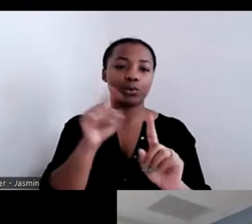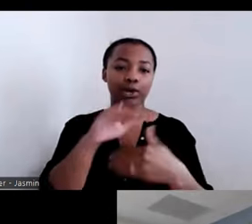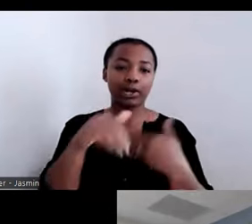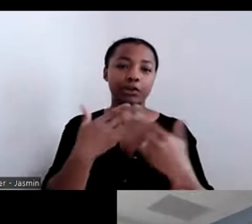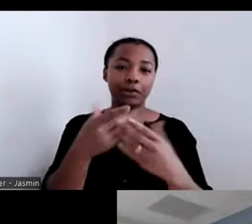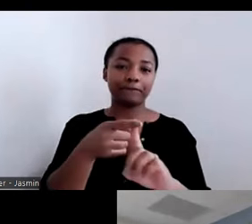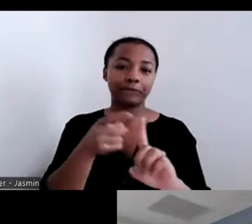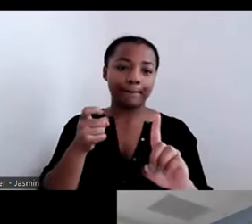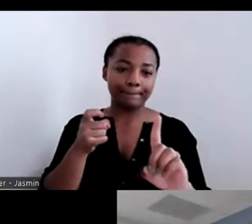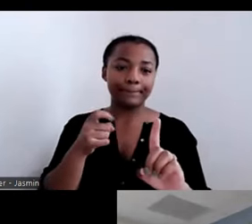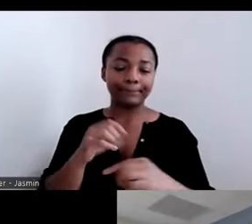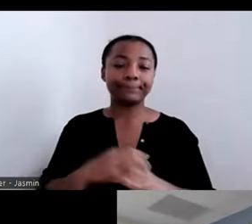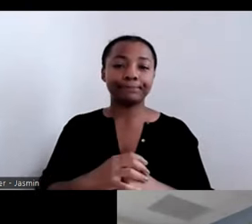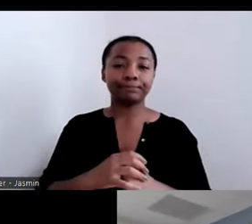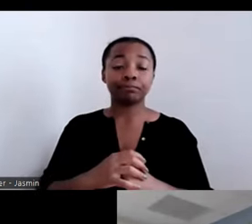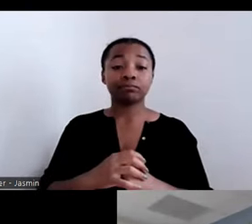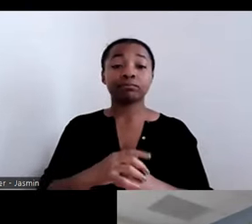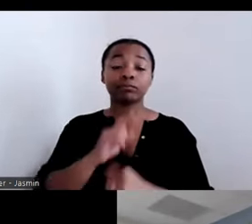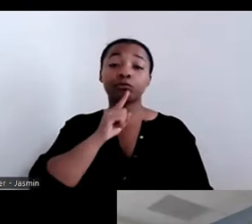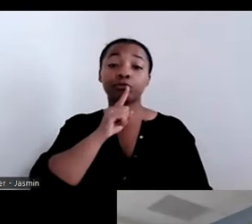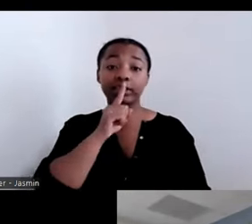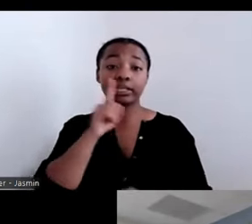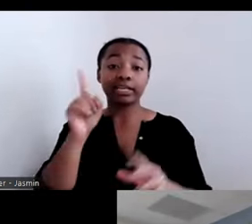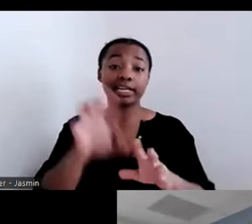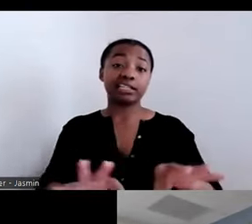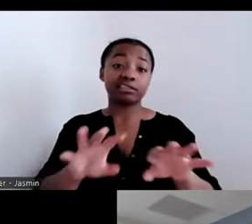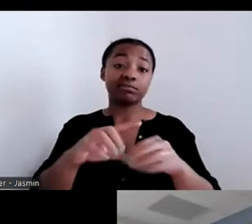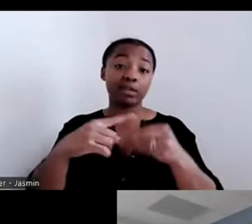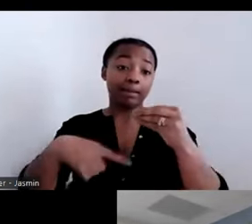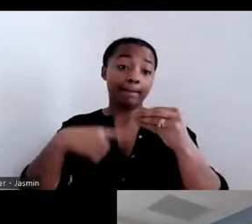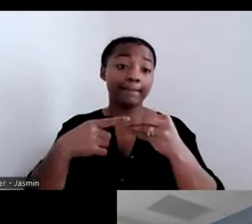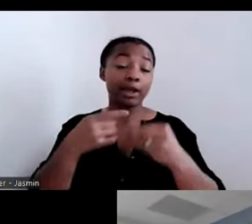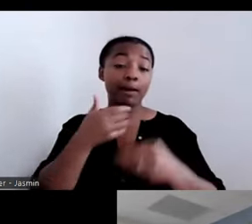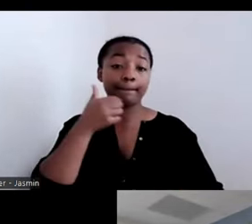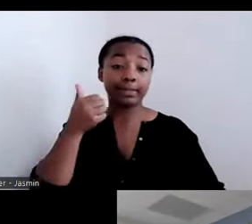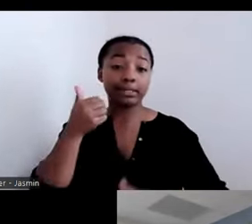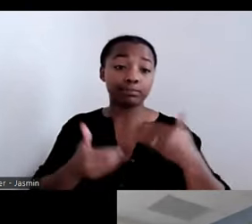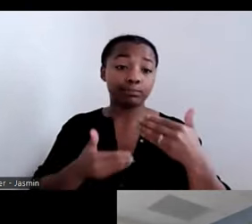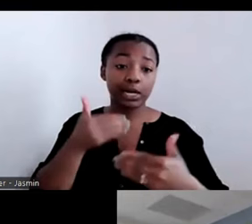using our best practices, using what we know to create the service system that